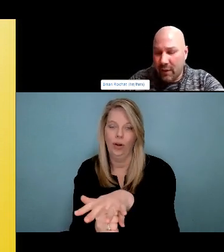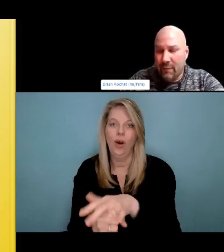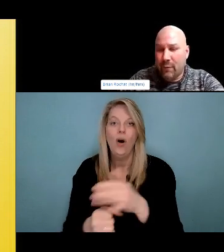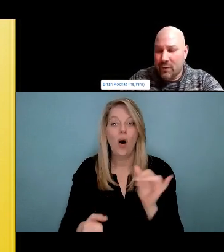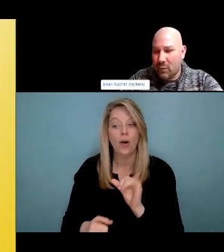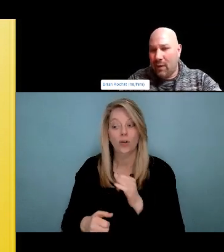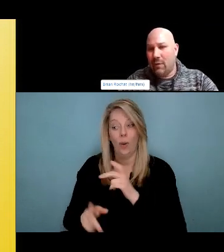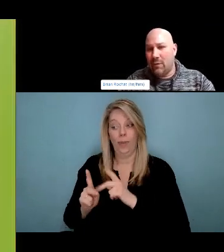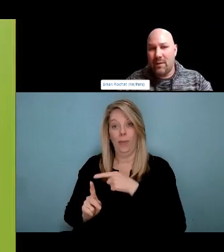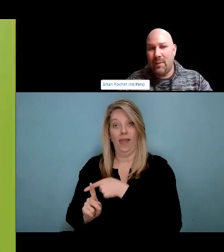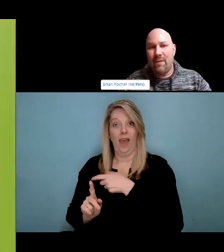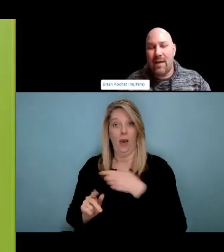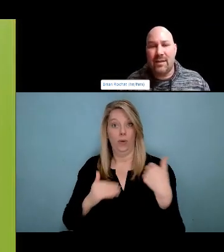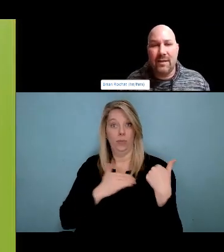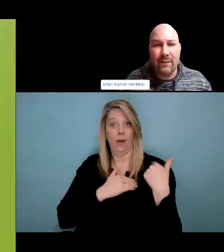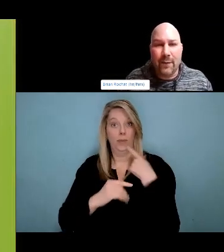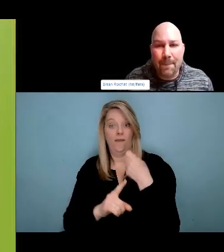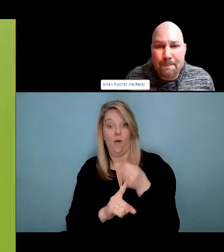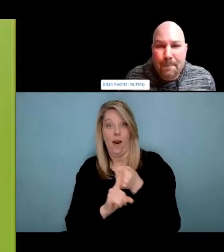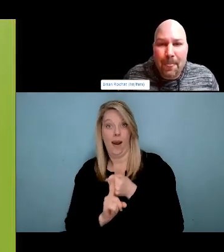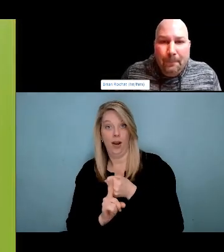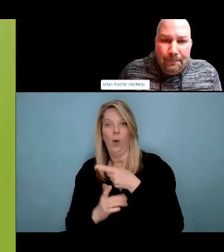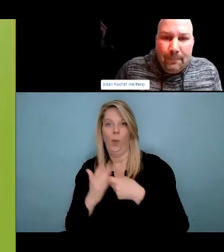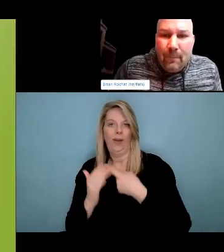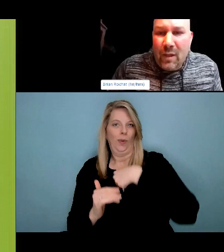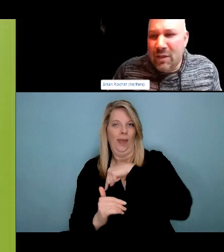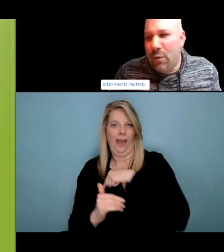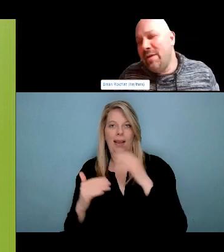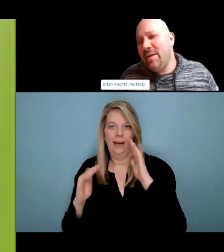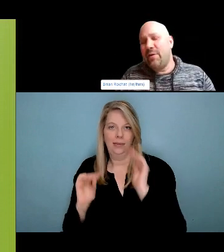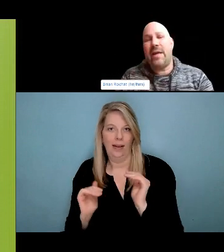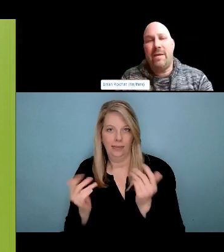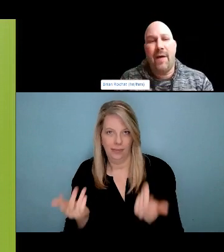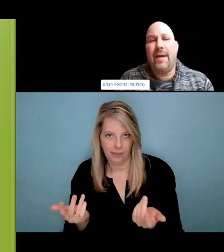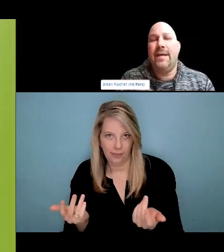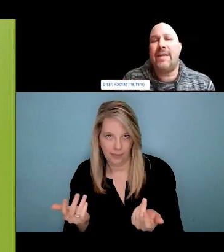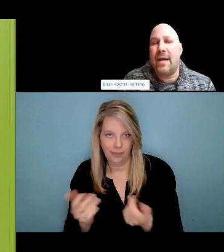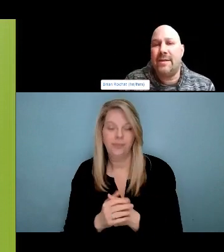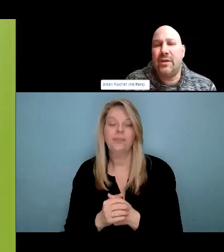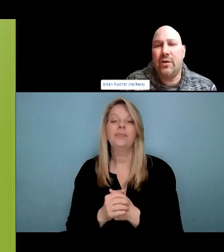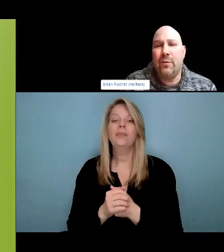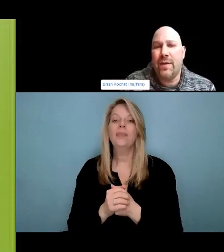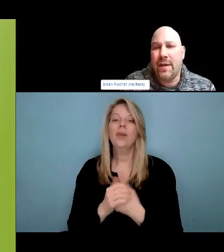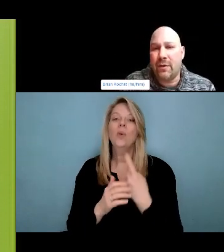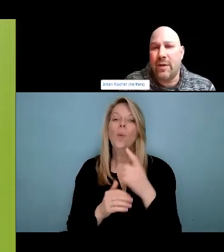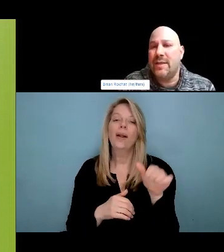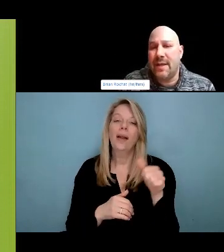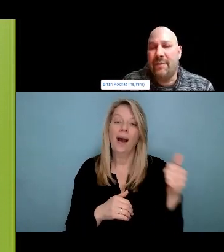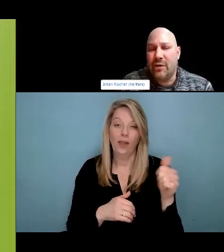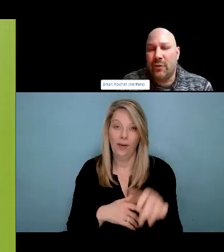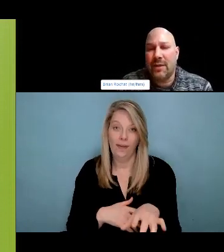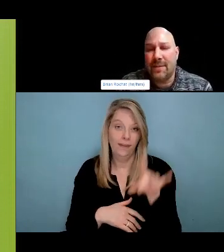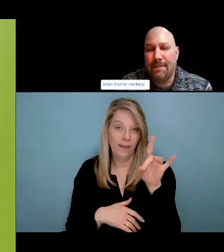We can all still be safer, and reduce the harms related to it. Recognizing that corner